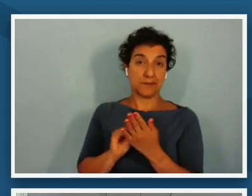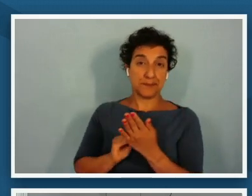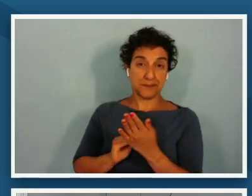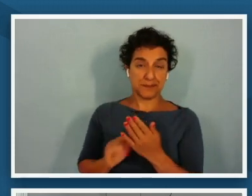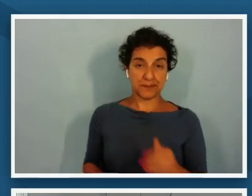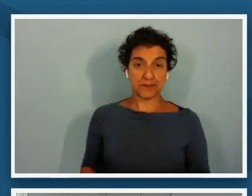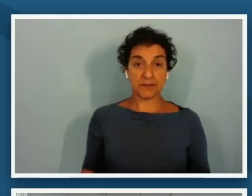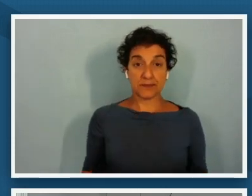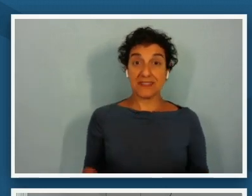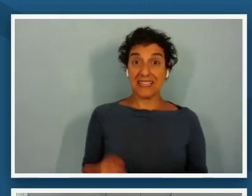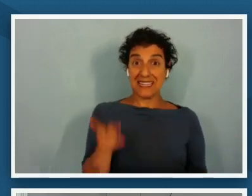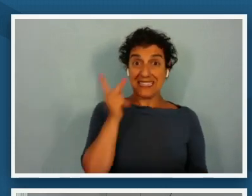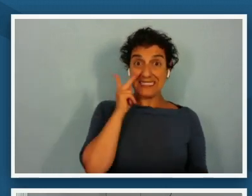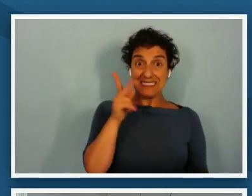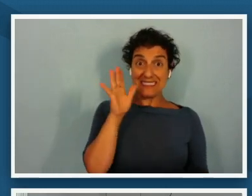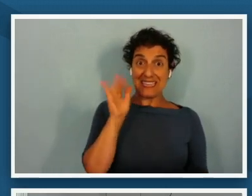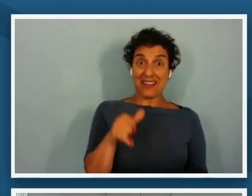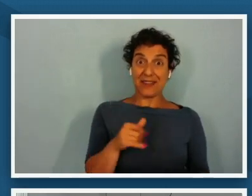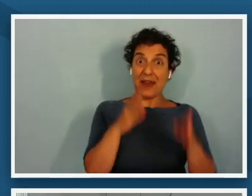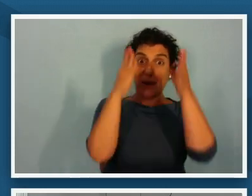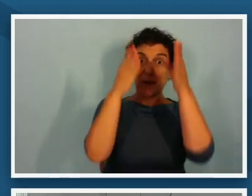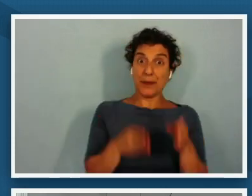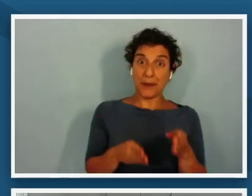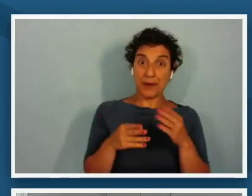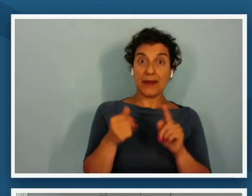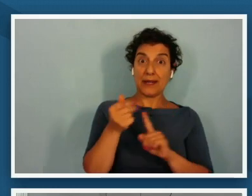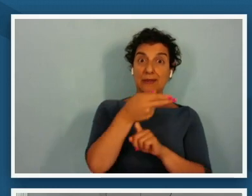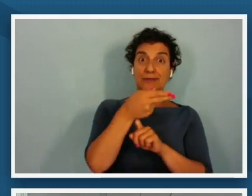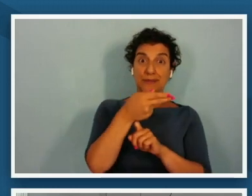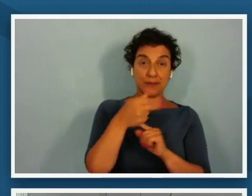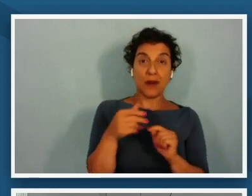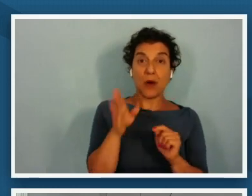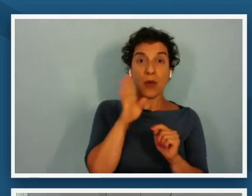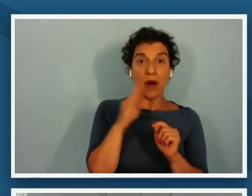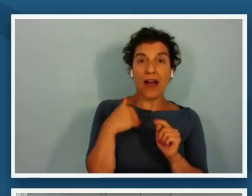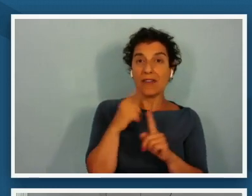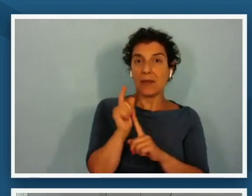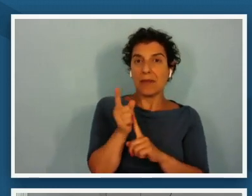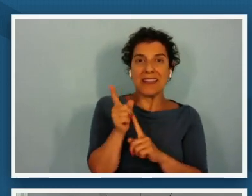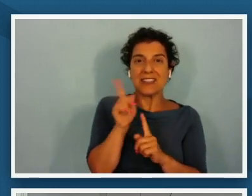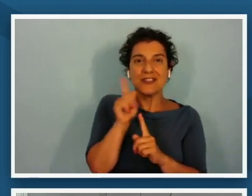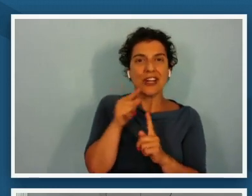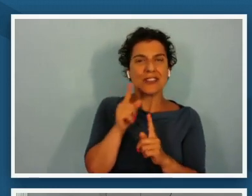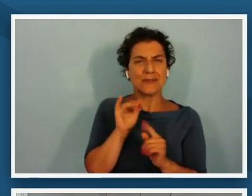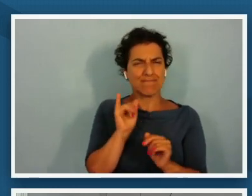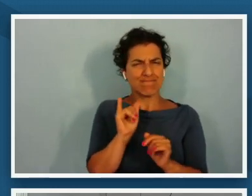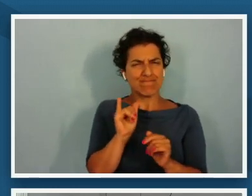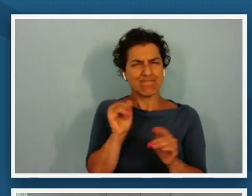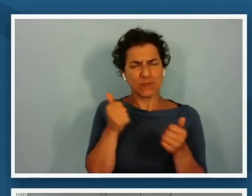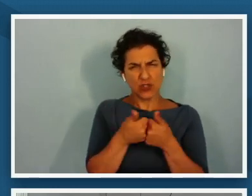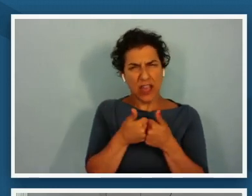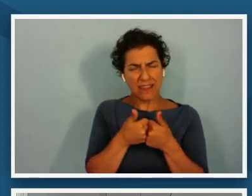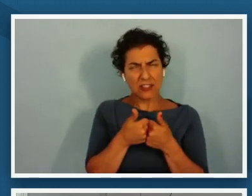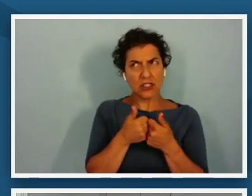signpost you're going to have one minute to just jot down anything that you find